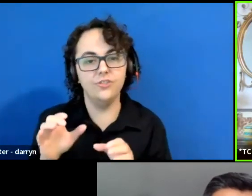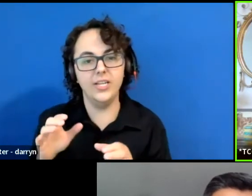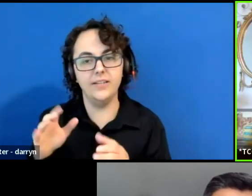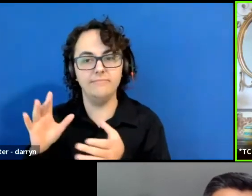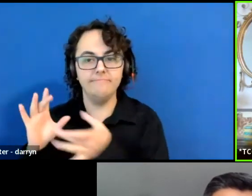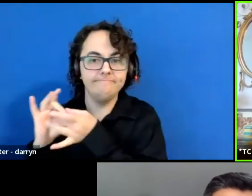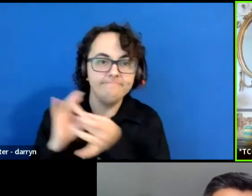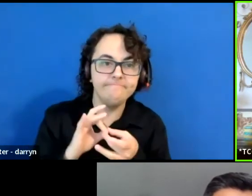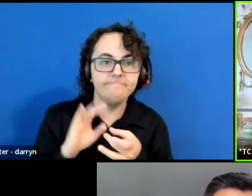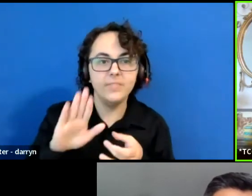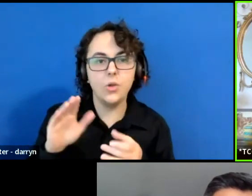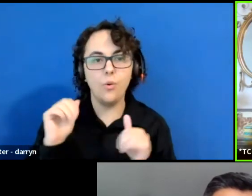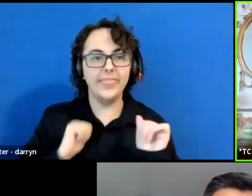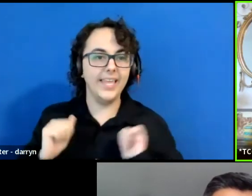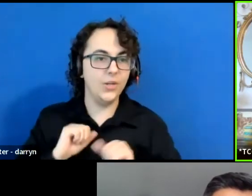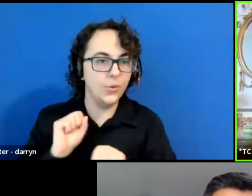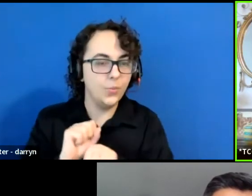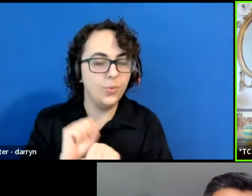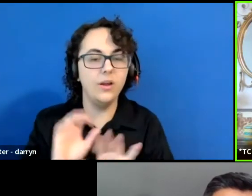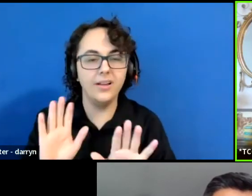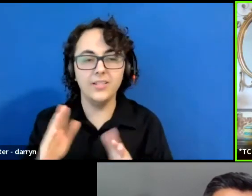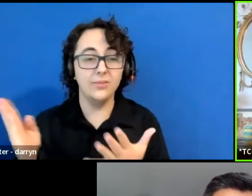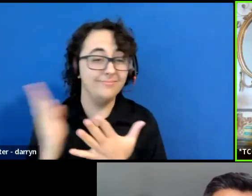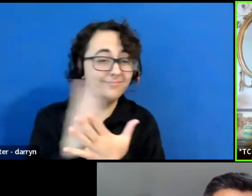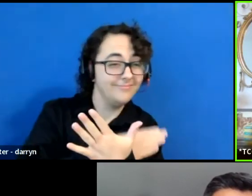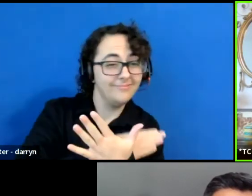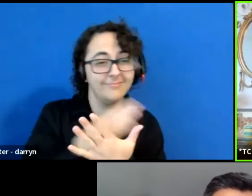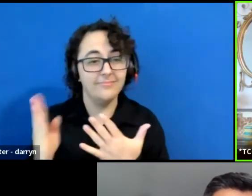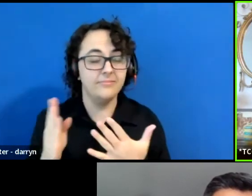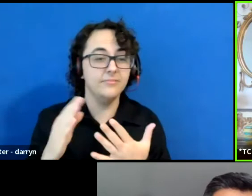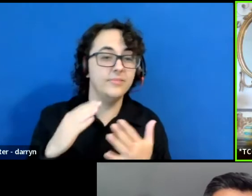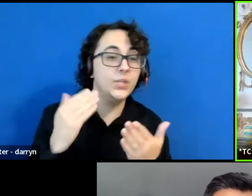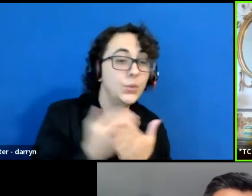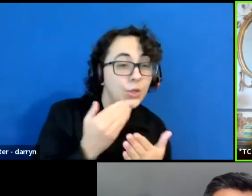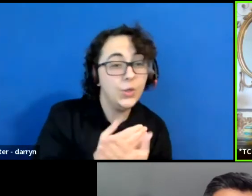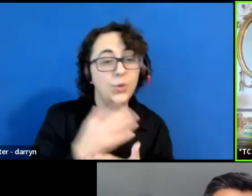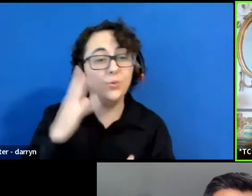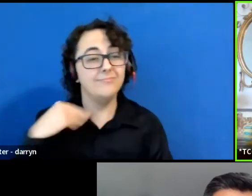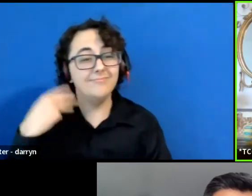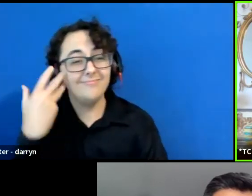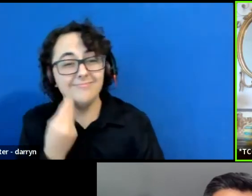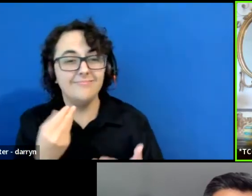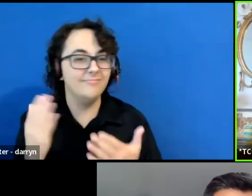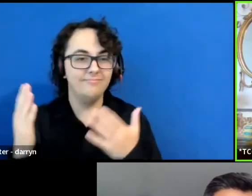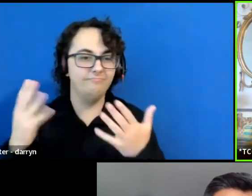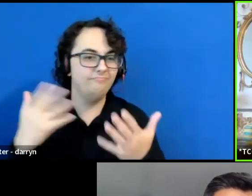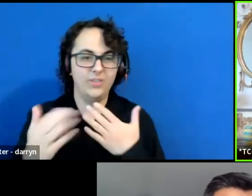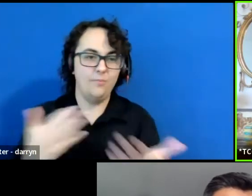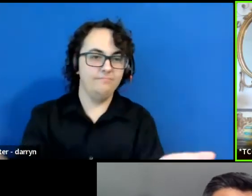that wherever you are on that spectrum, you are welcome in this conversation.